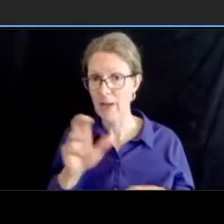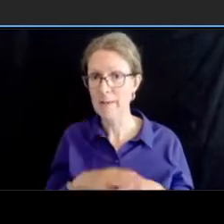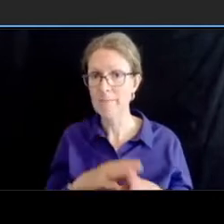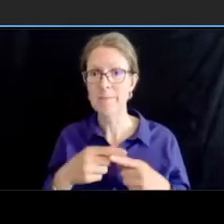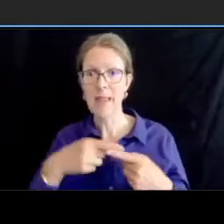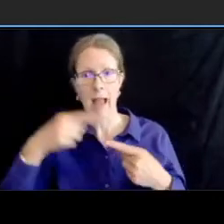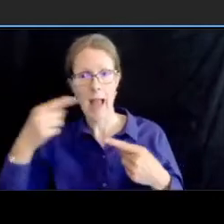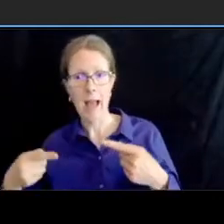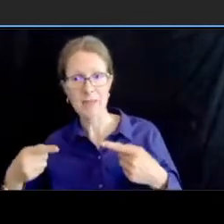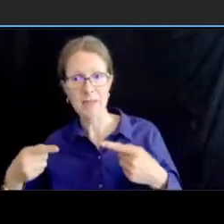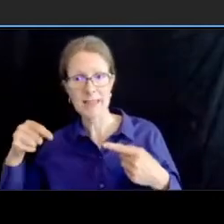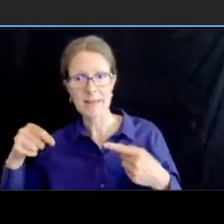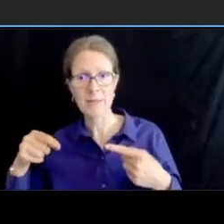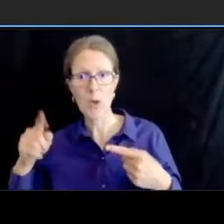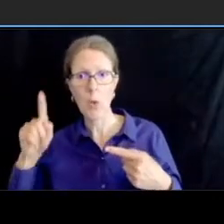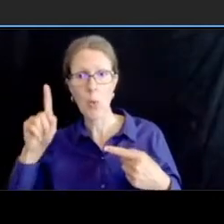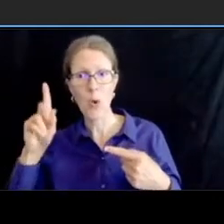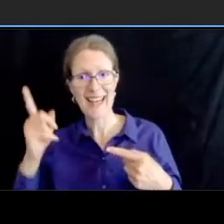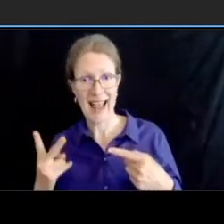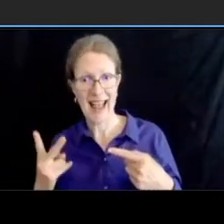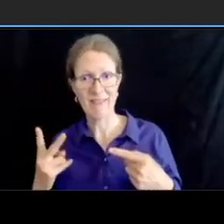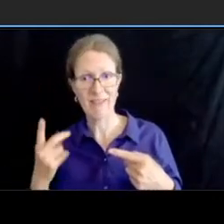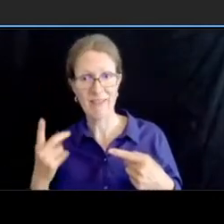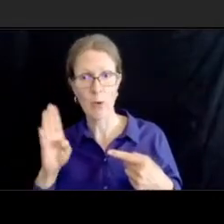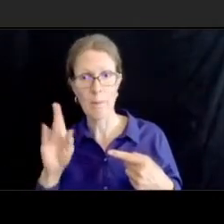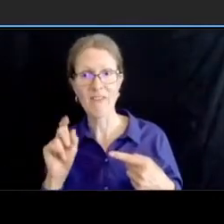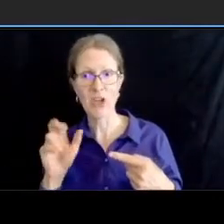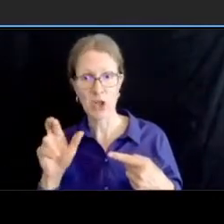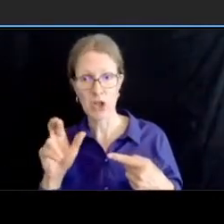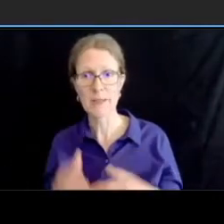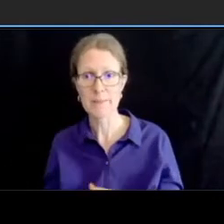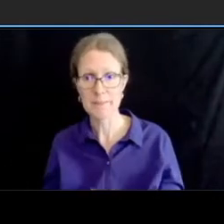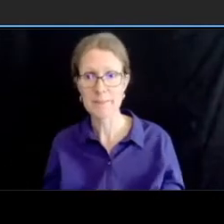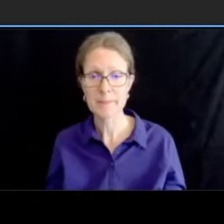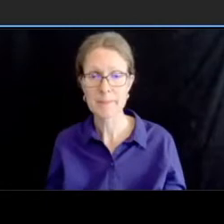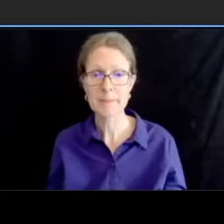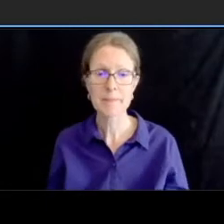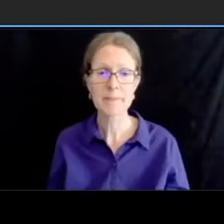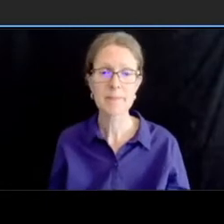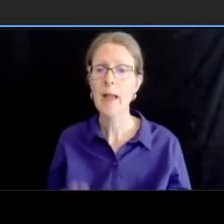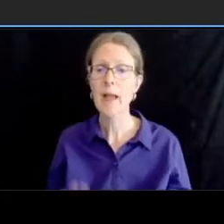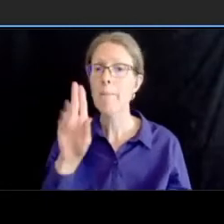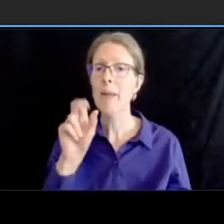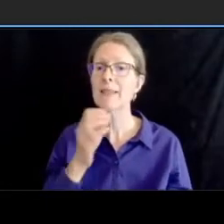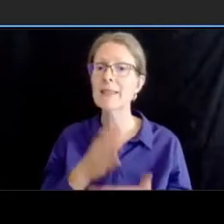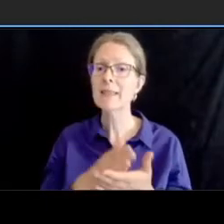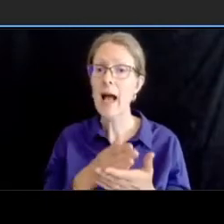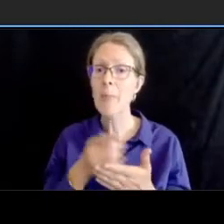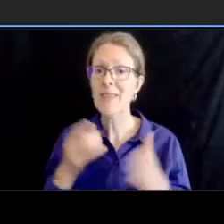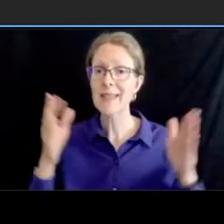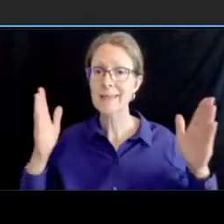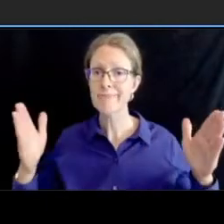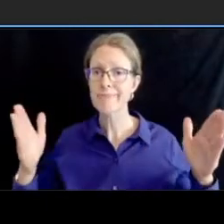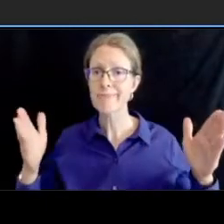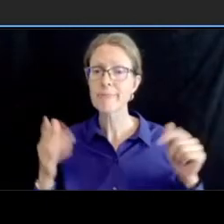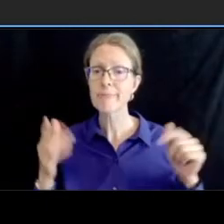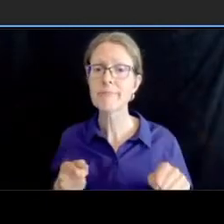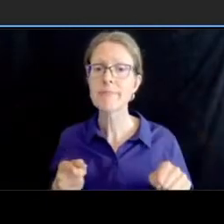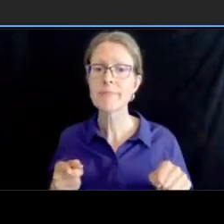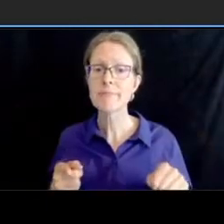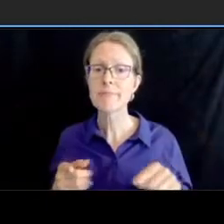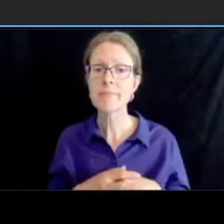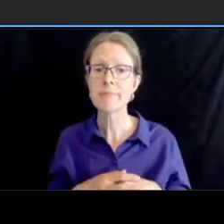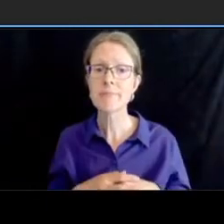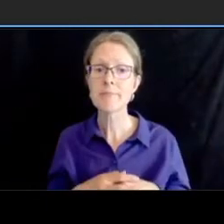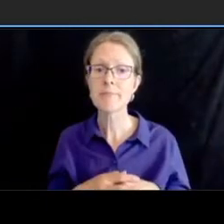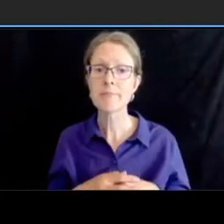bus stops in this segment um are currently shown to be consolidated um you'll see there's